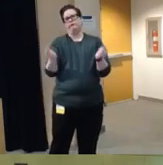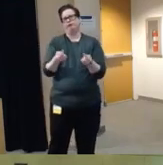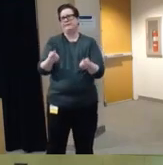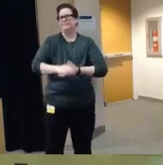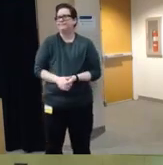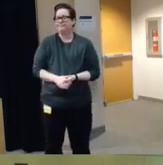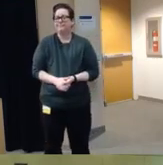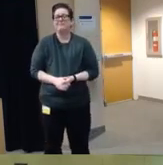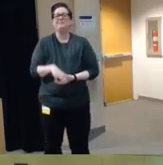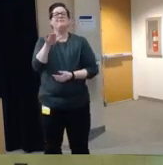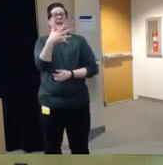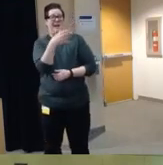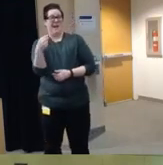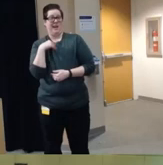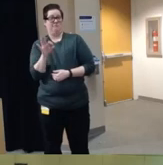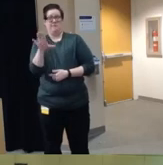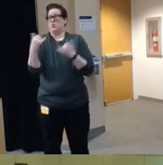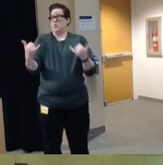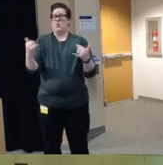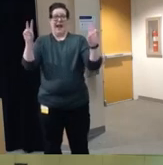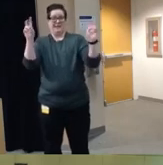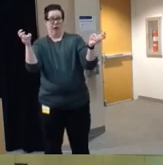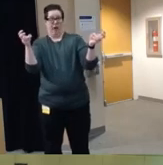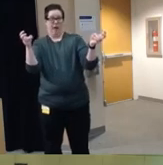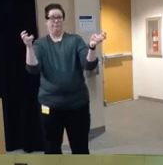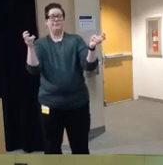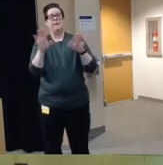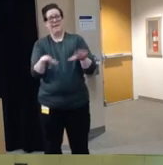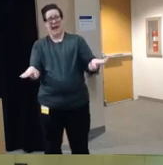to mention that the topic of today's discussion pediatric firearm injuries can be a difficult one